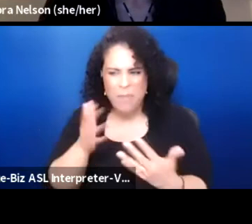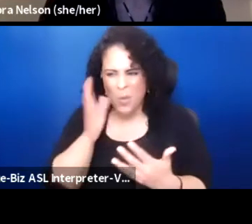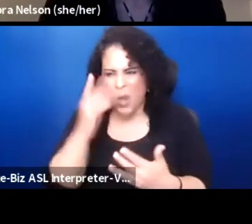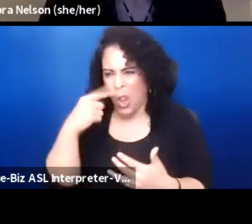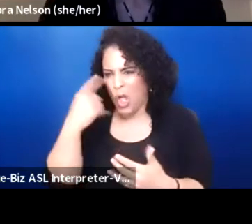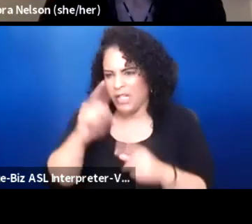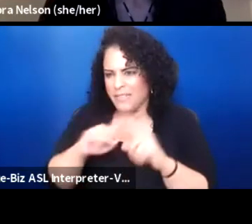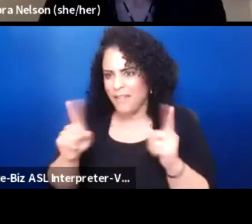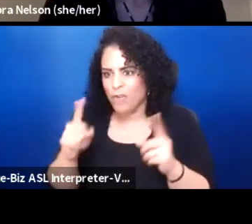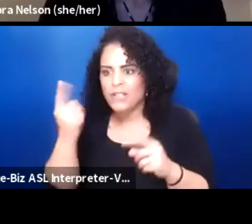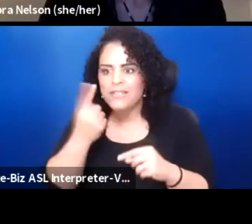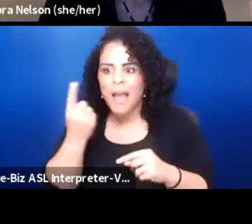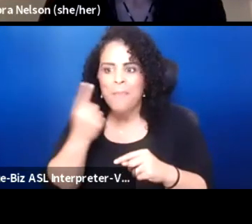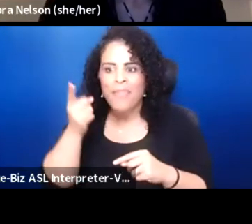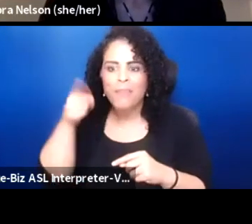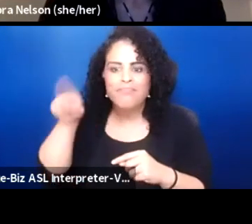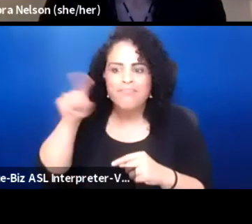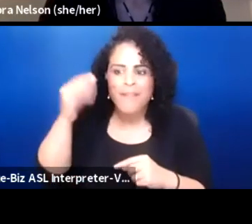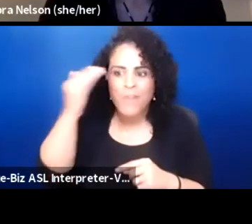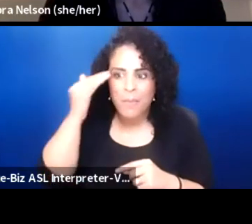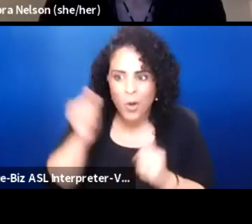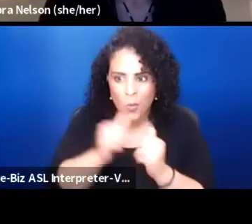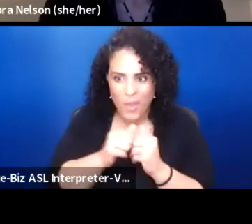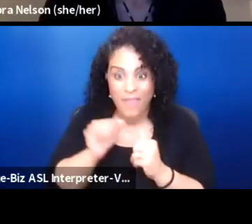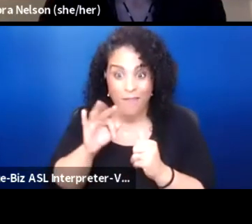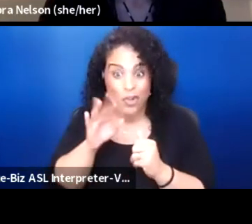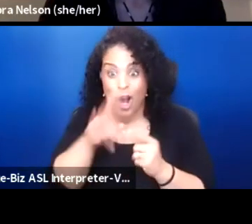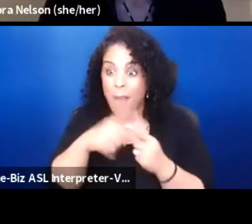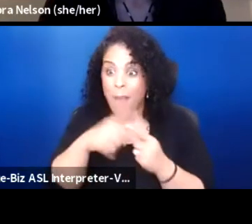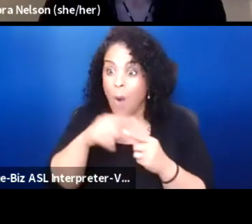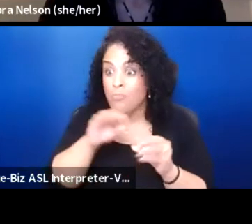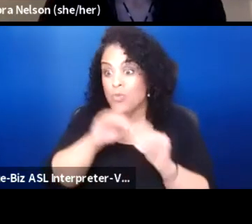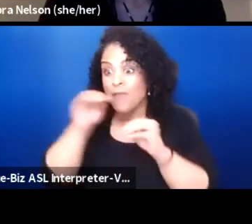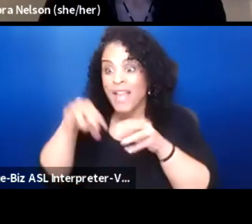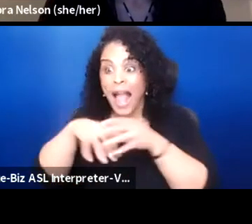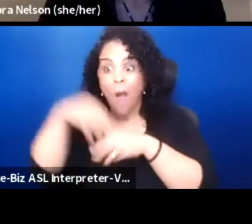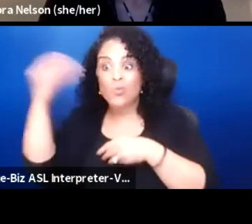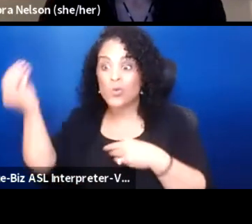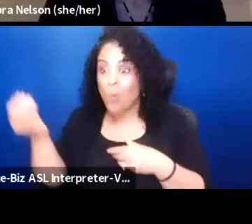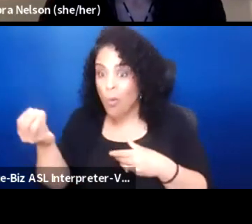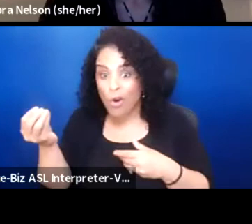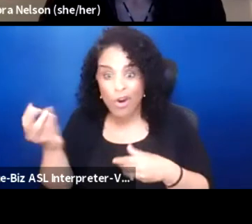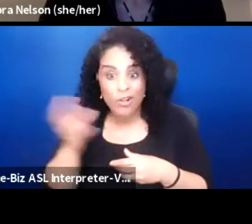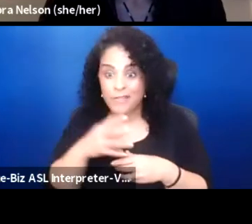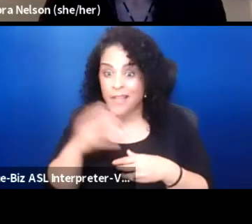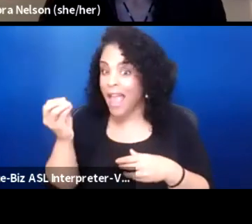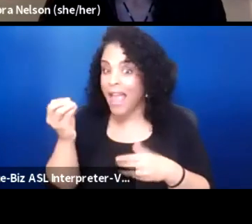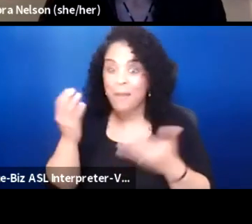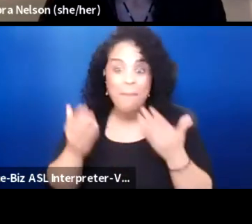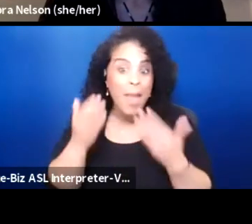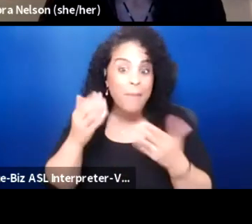something they're familiar with. So when you're talking about moving outdoors and maybe you're in a arbor of trees